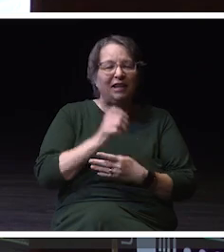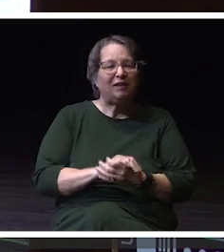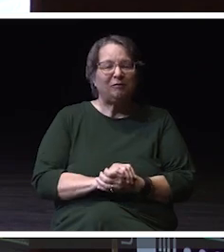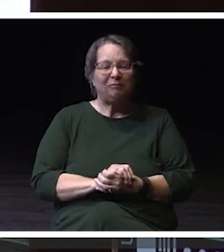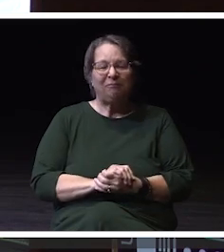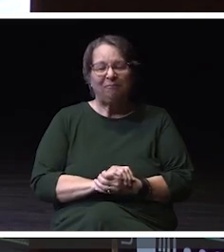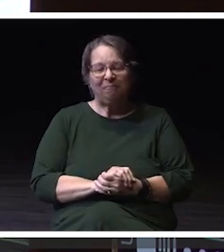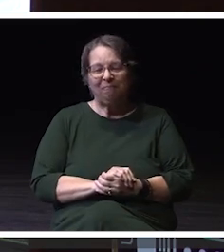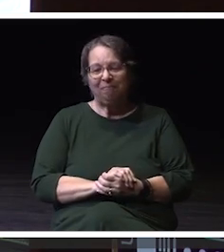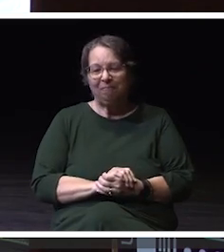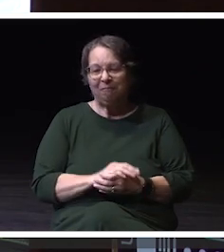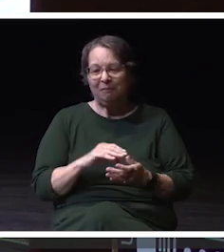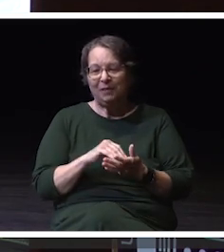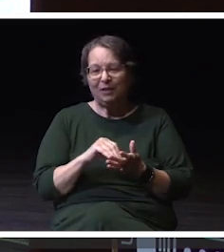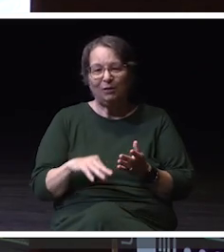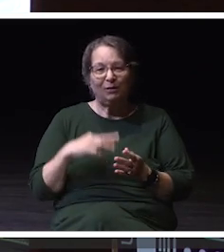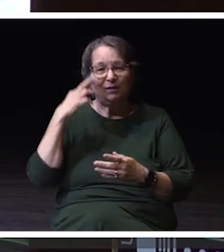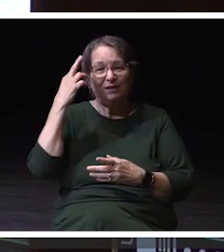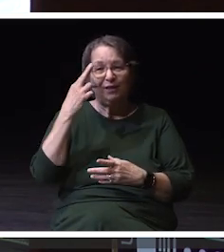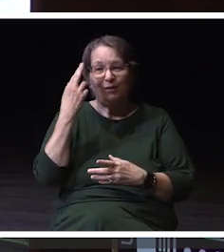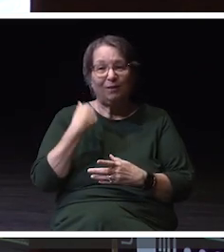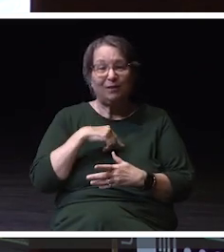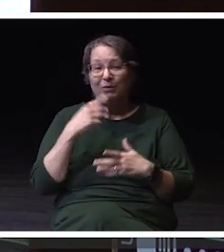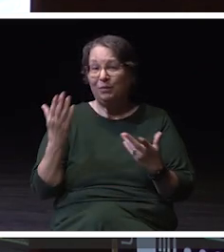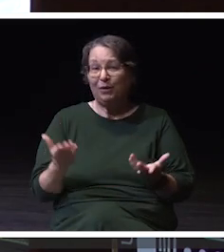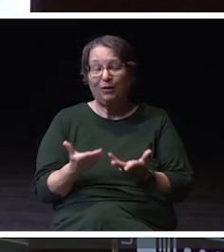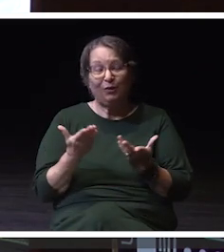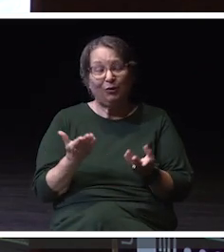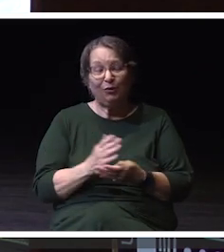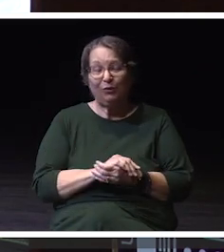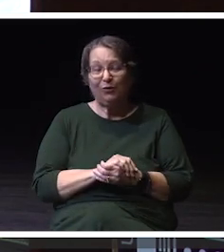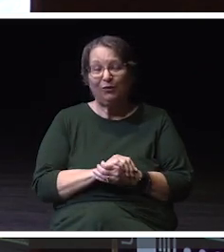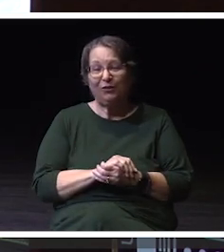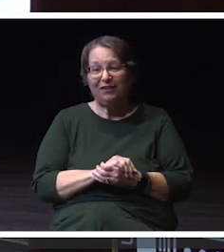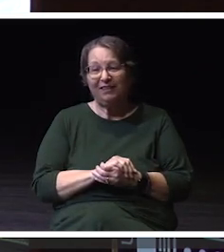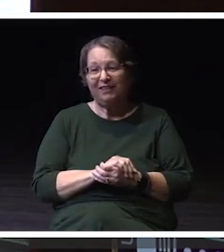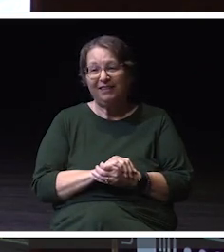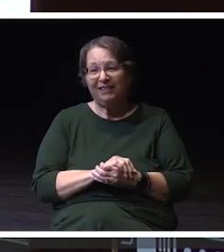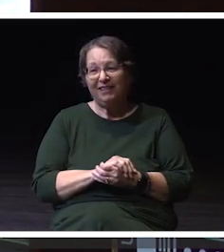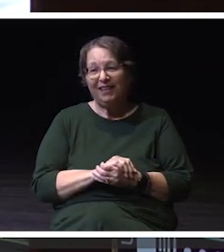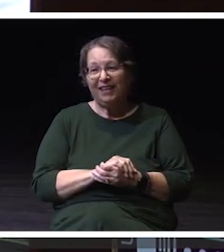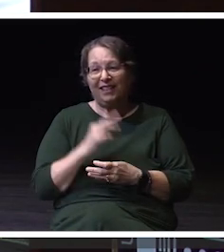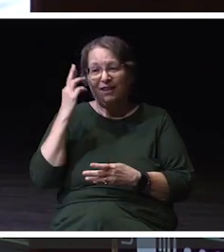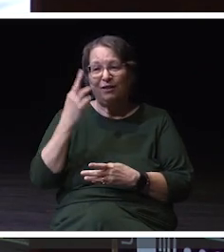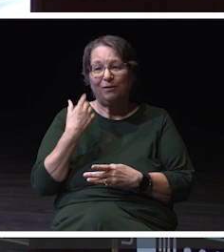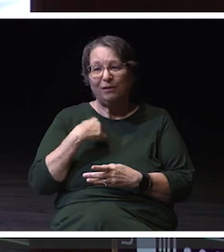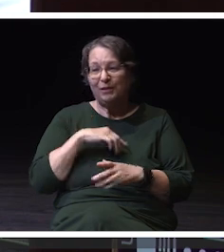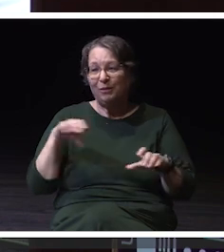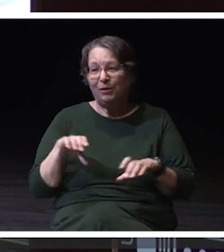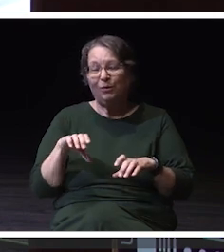Students are the reason that we are here, and they are the reason why we do what we do.